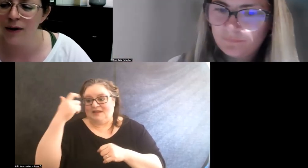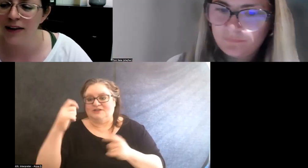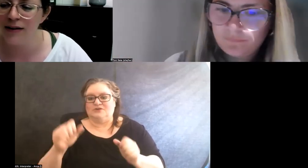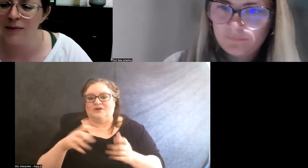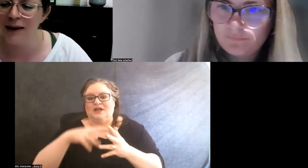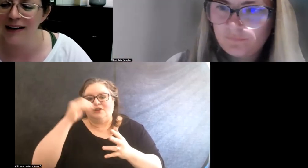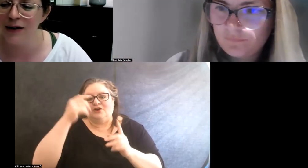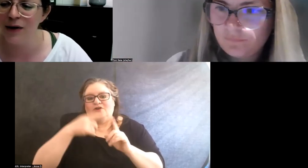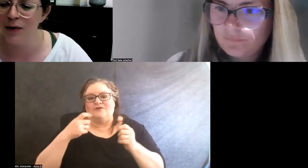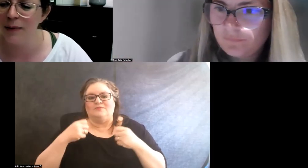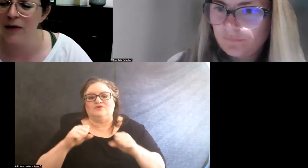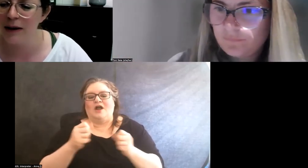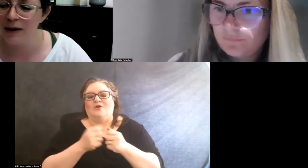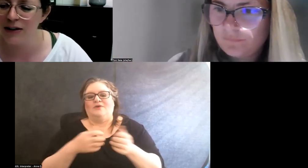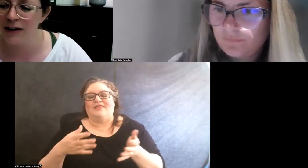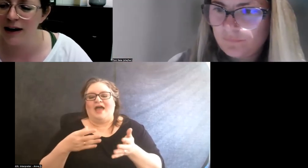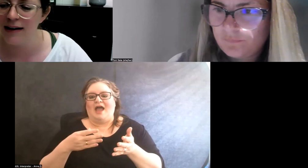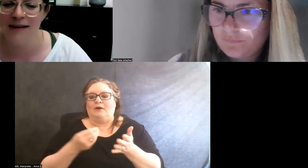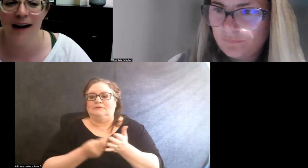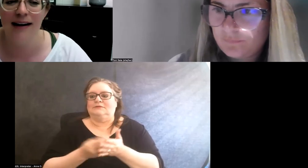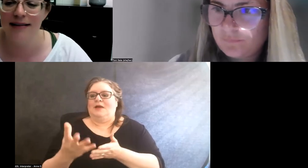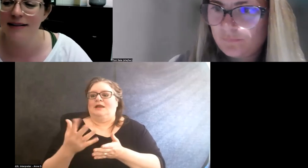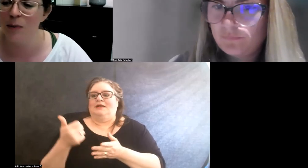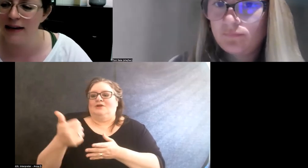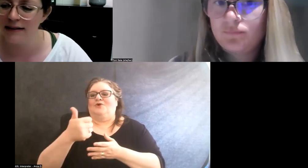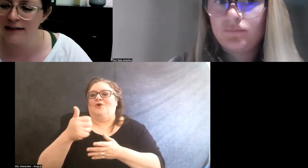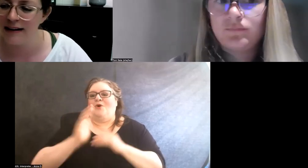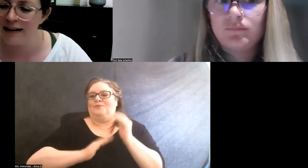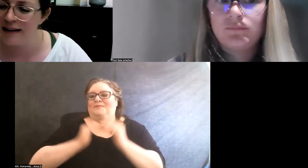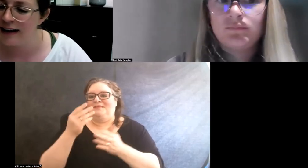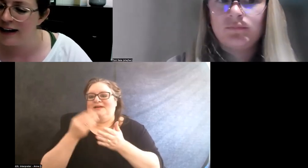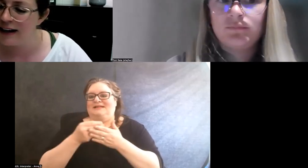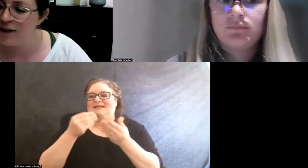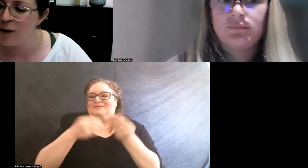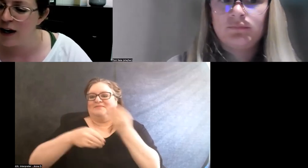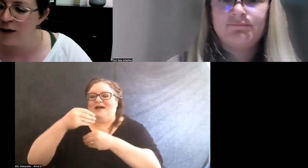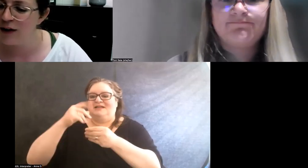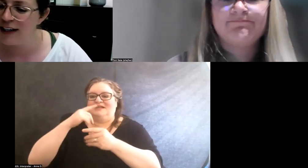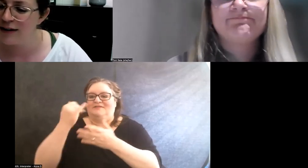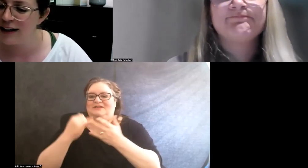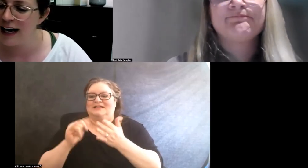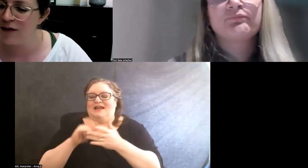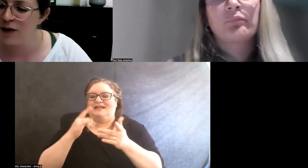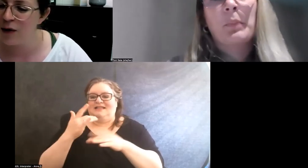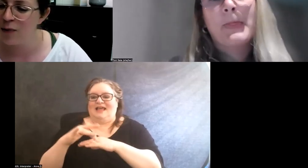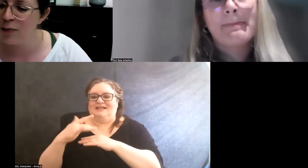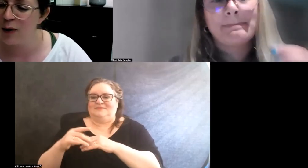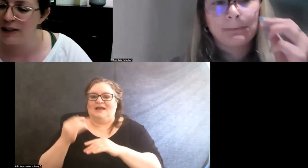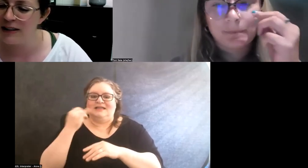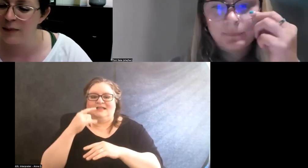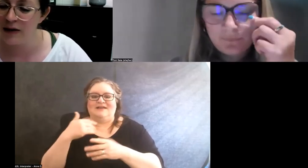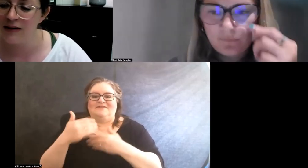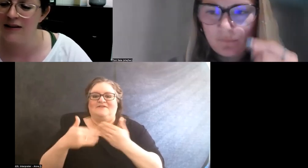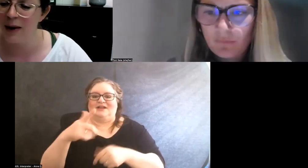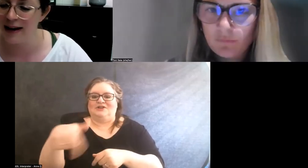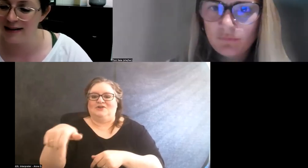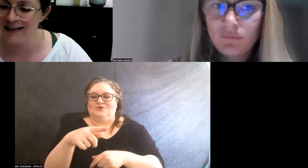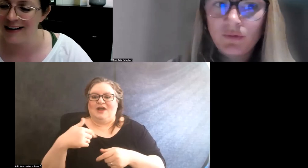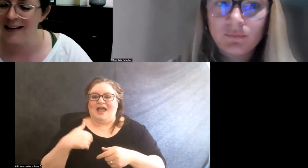without spending your own building budget on designing the space. If and when you eventually have your own purpose built space,